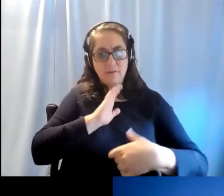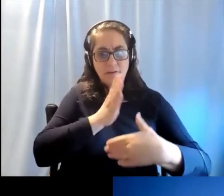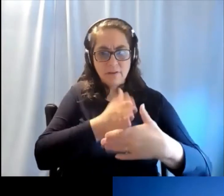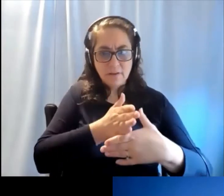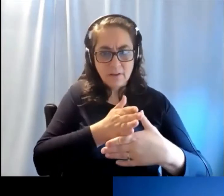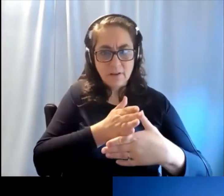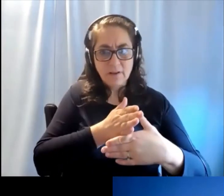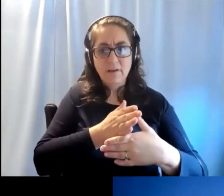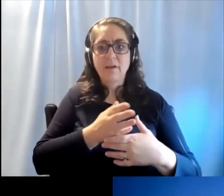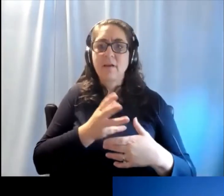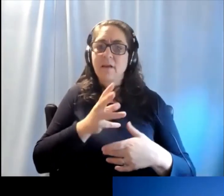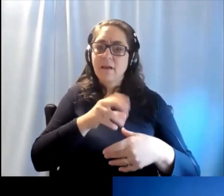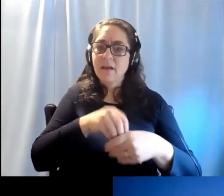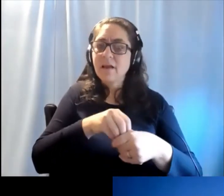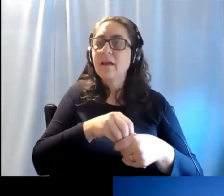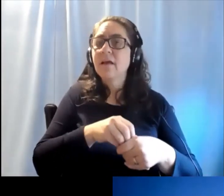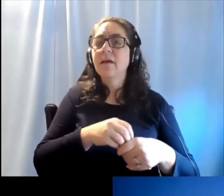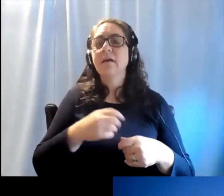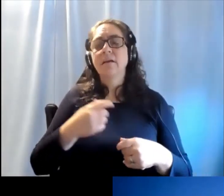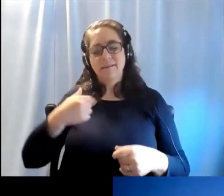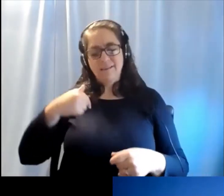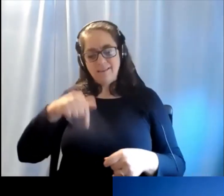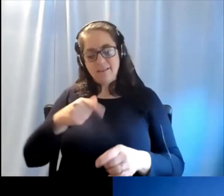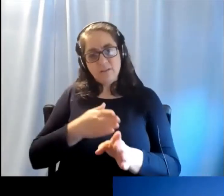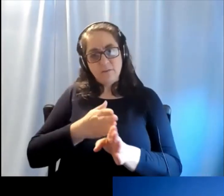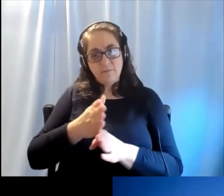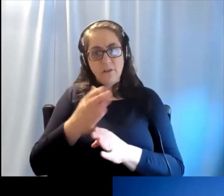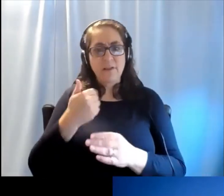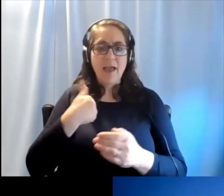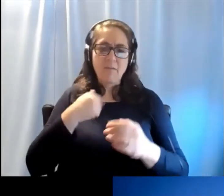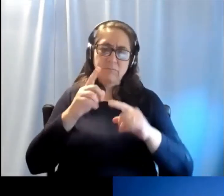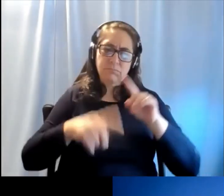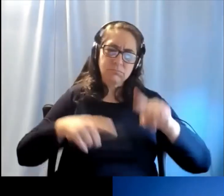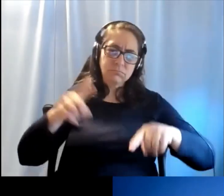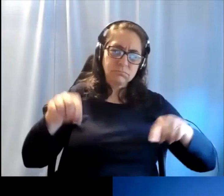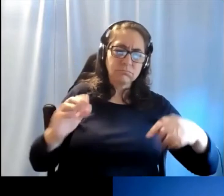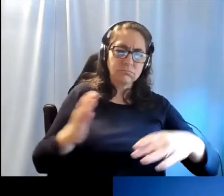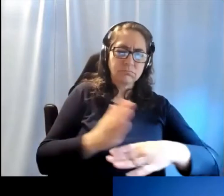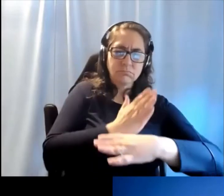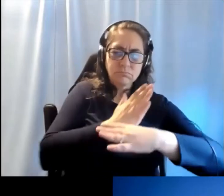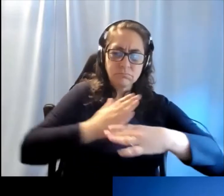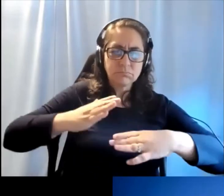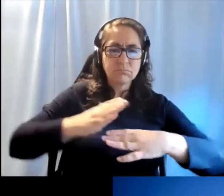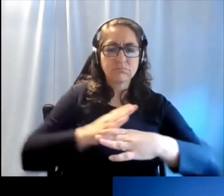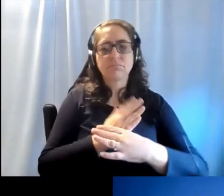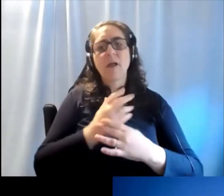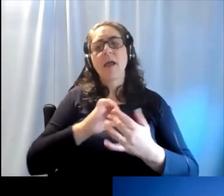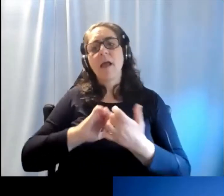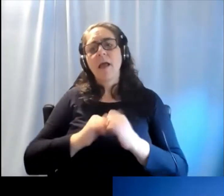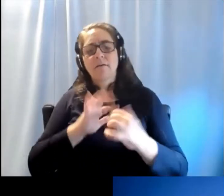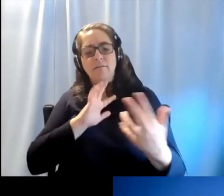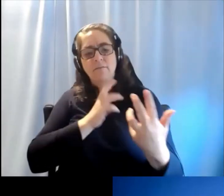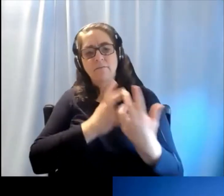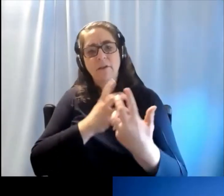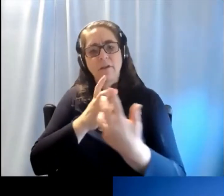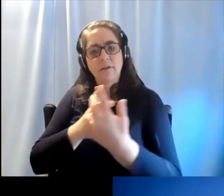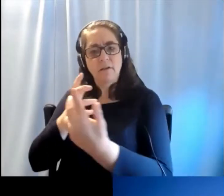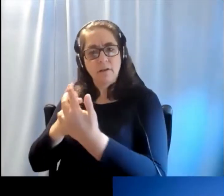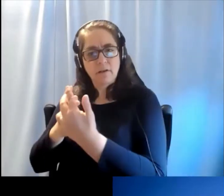So we have in this field,, you know, a wide variety I range of interventions which can